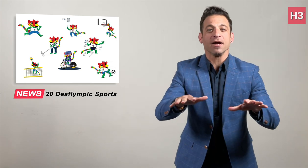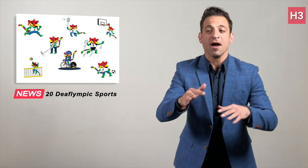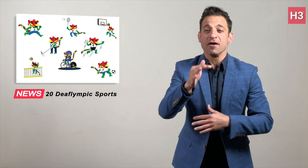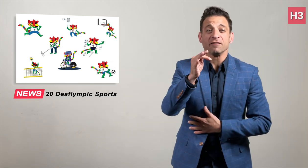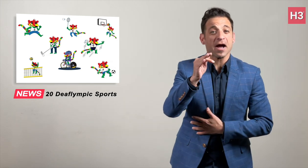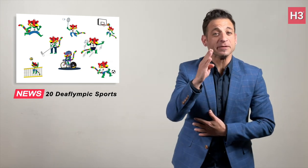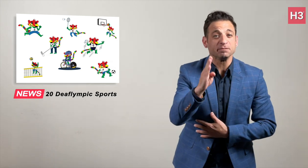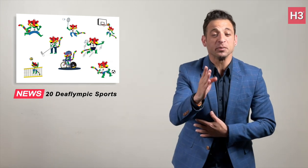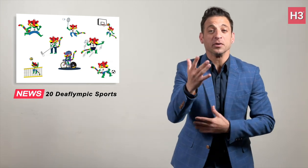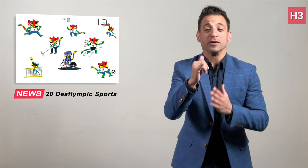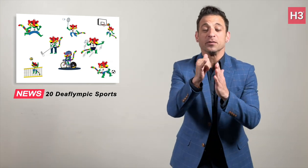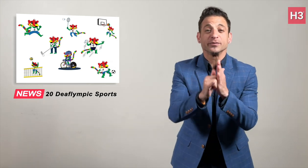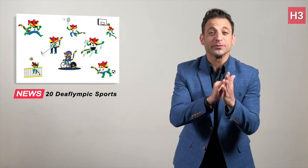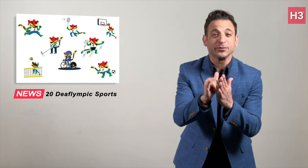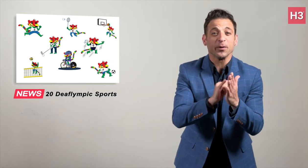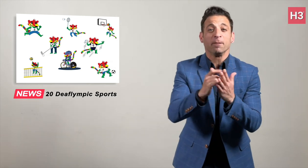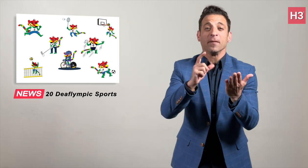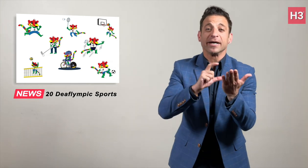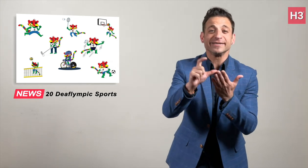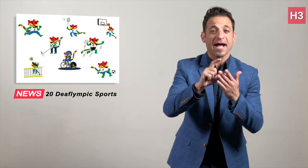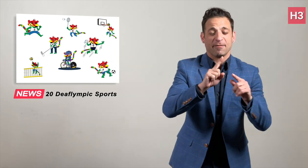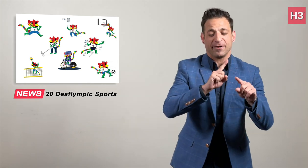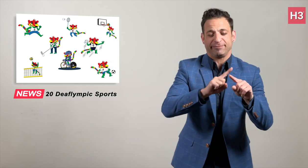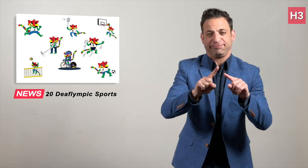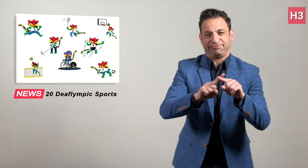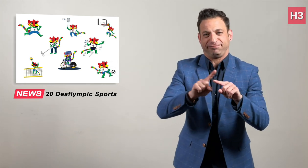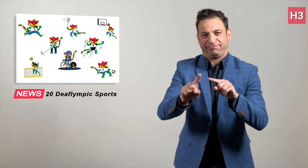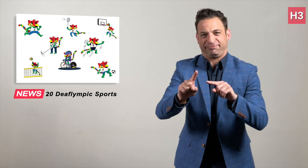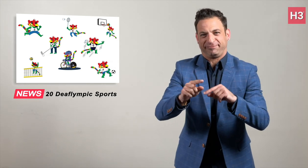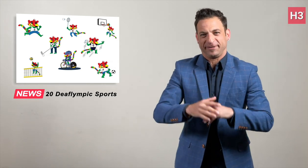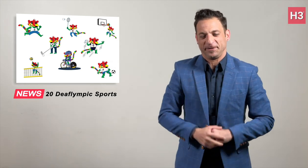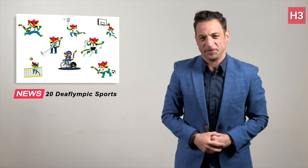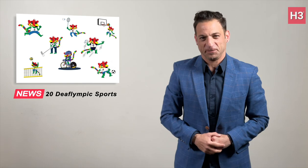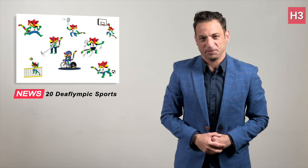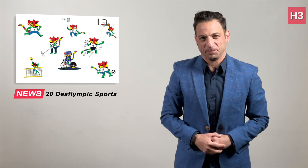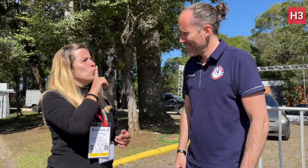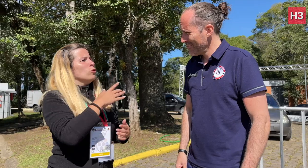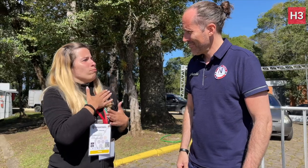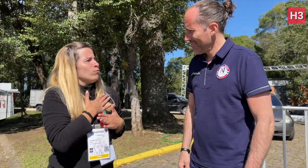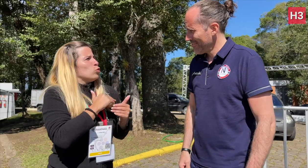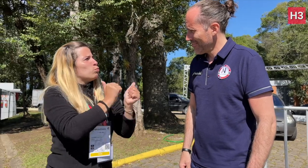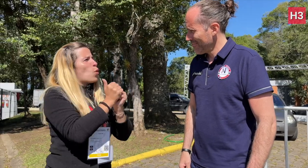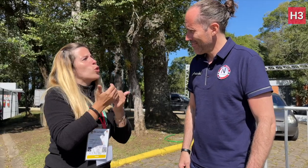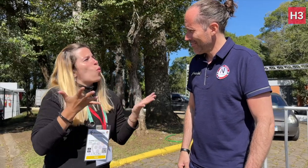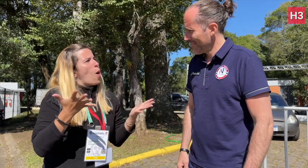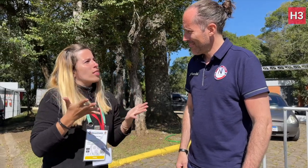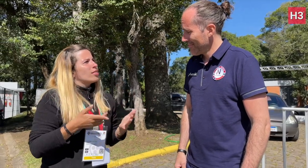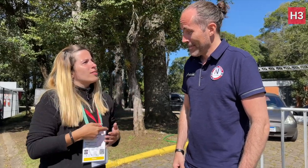below on our H3 World TV Social Media. What’s your favorite sport?